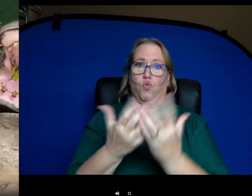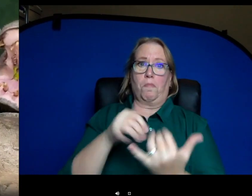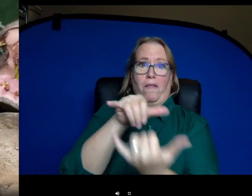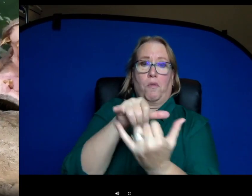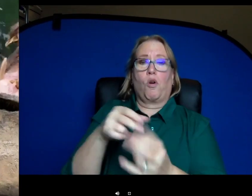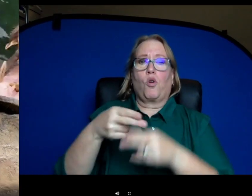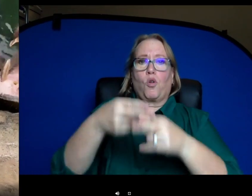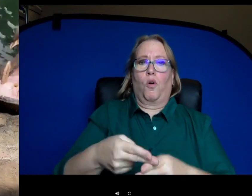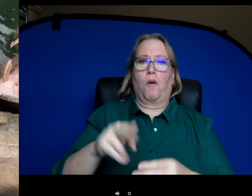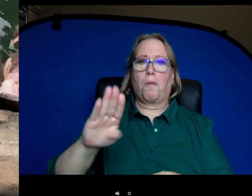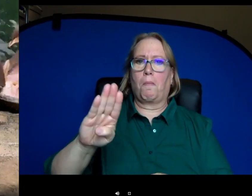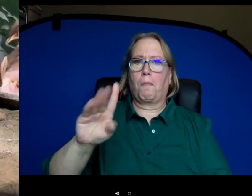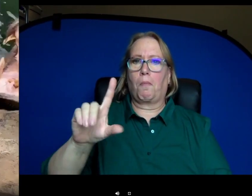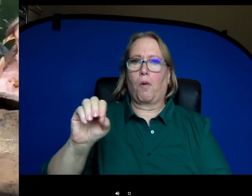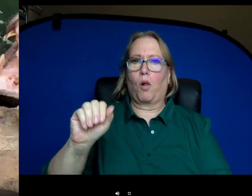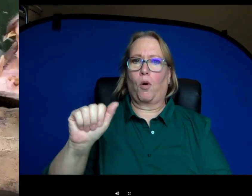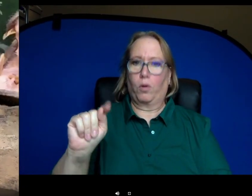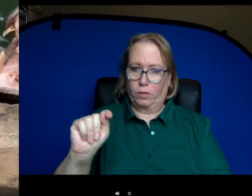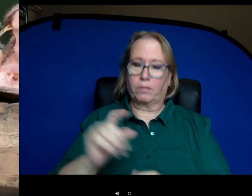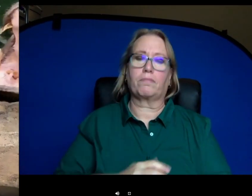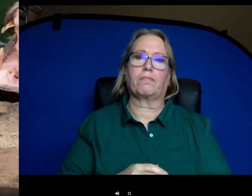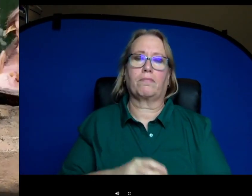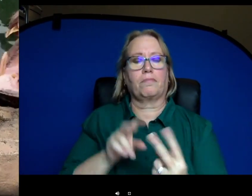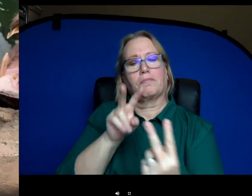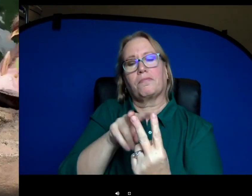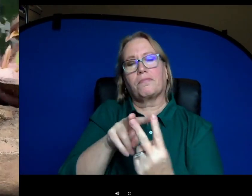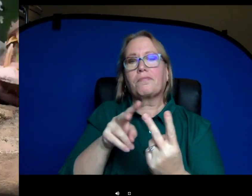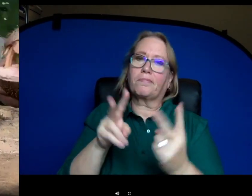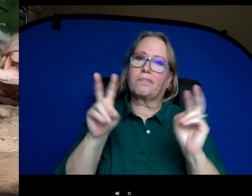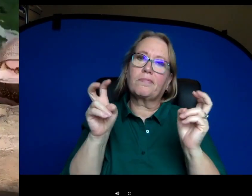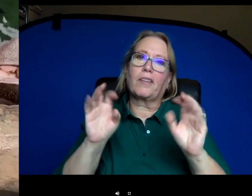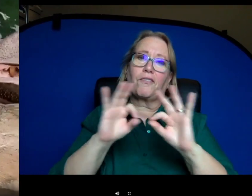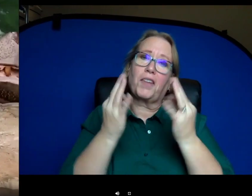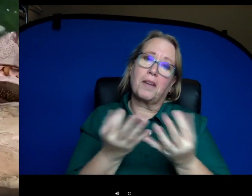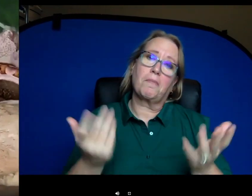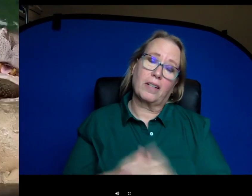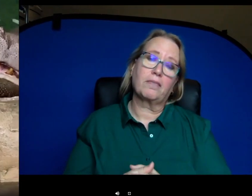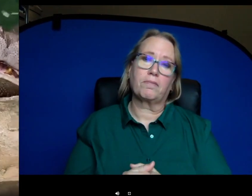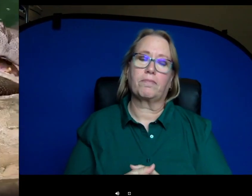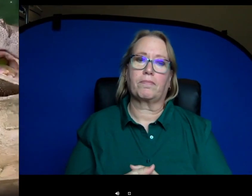So Bebe and Fiona kinda make their own family. A group of hippos kinda depends